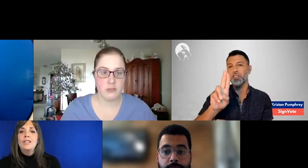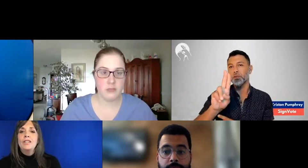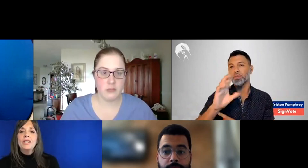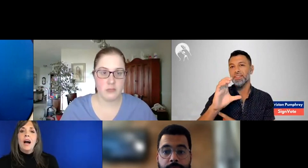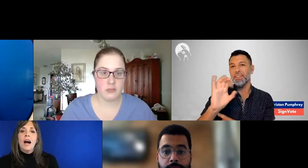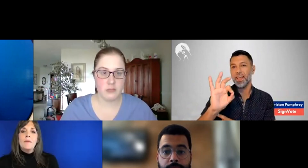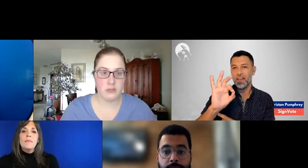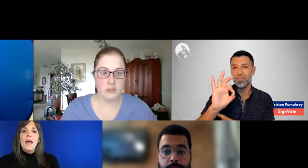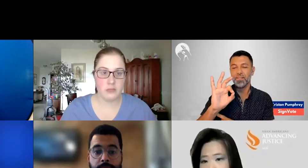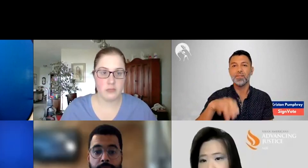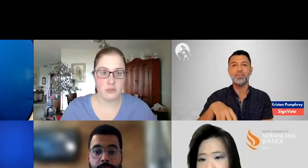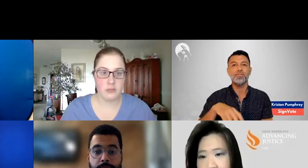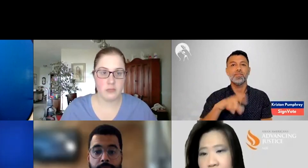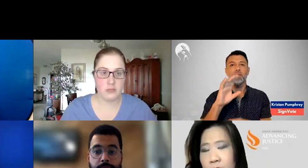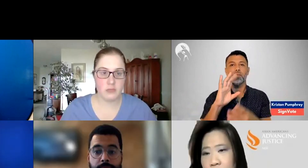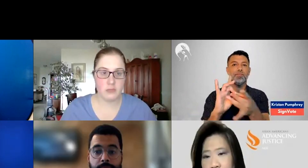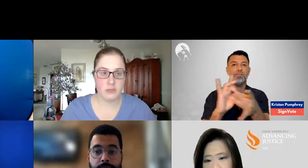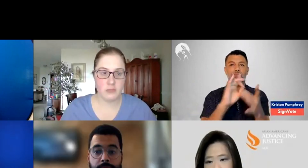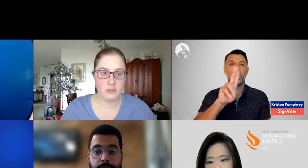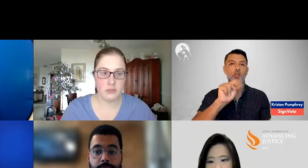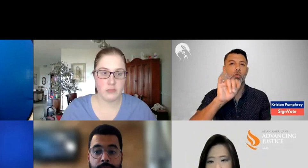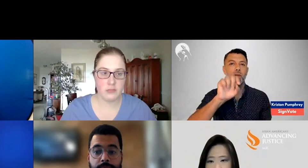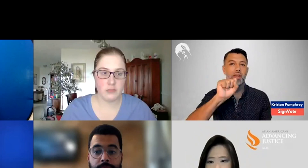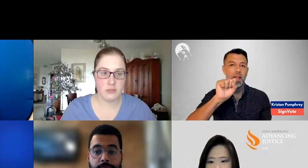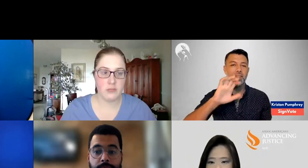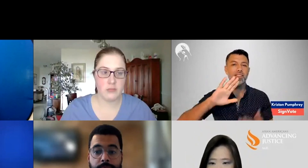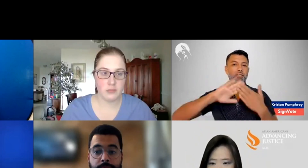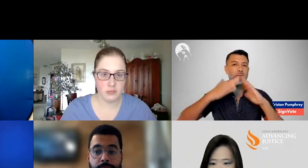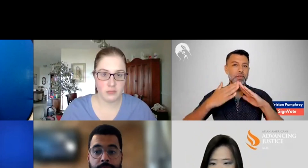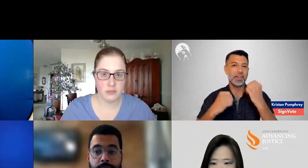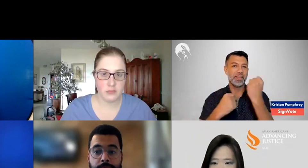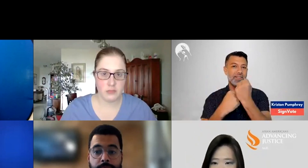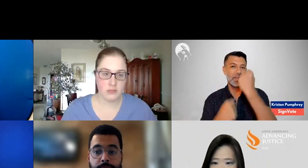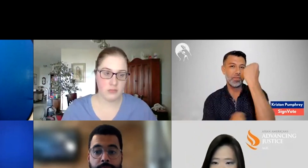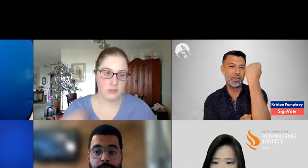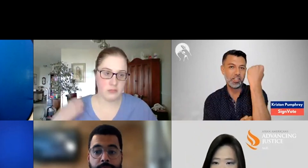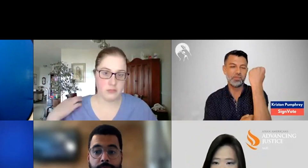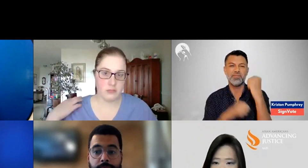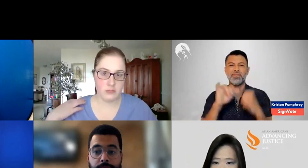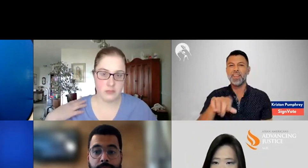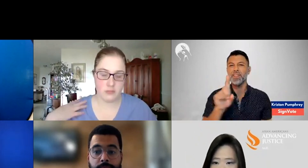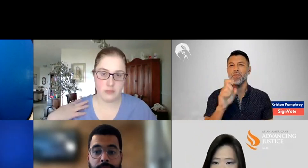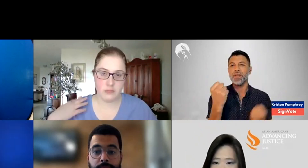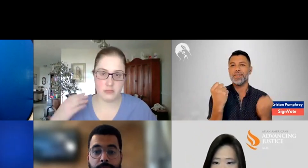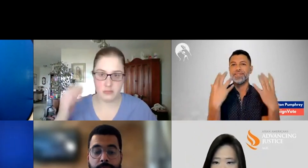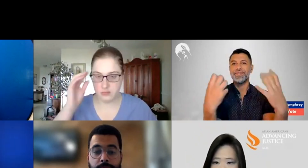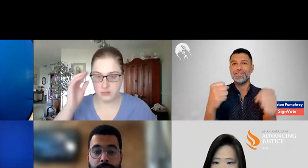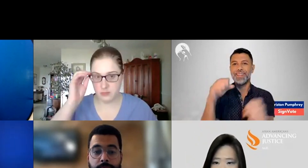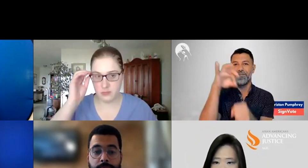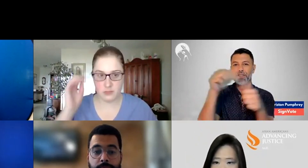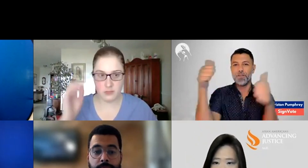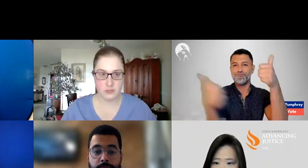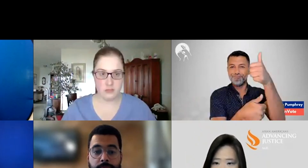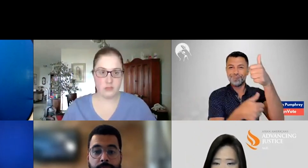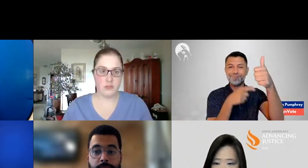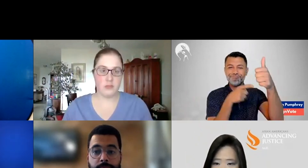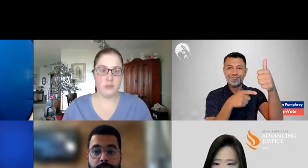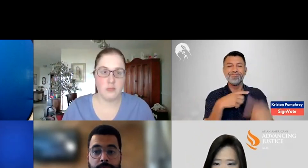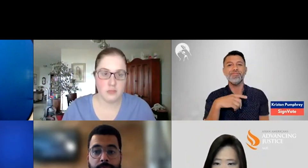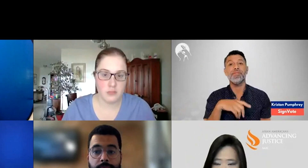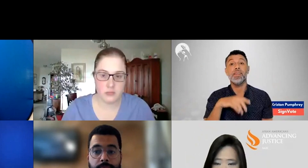And I work with UFC, which is unite community foundation is where I provide service.